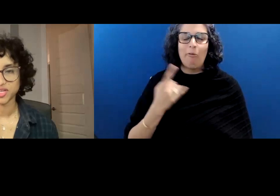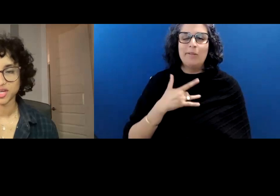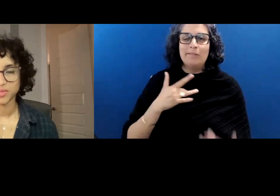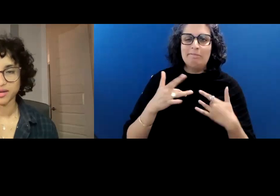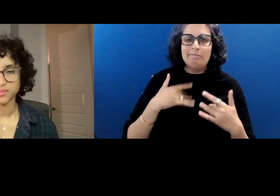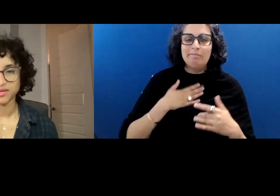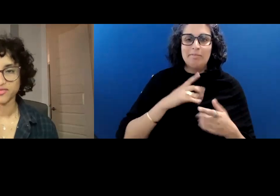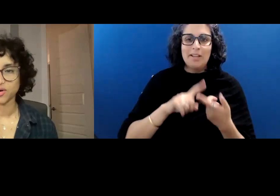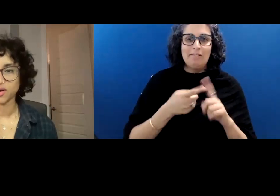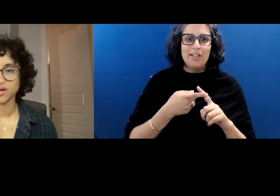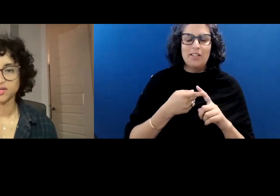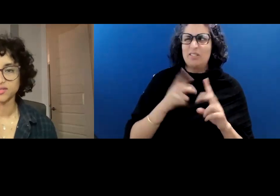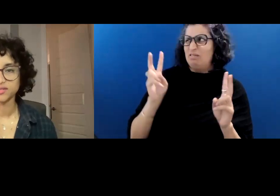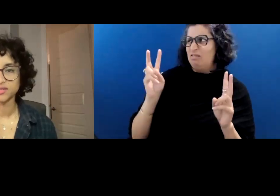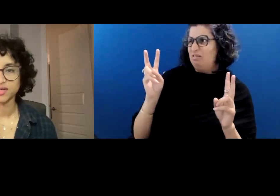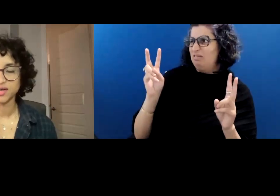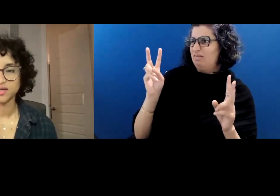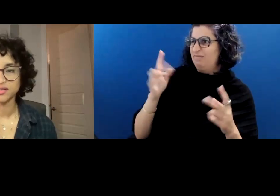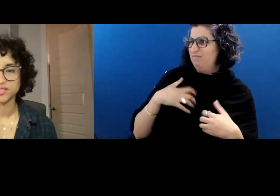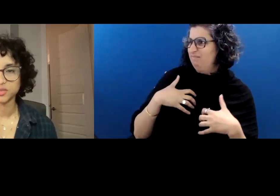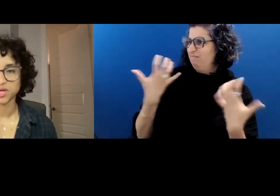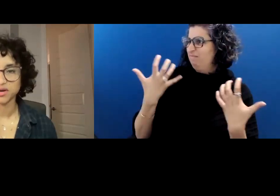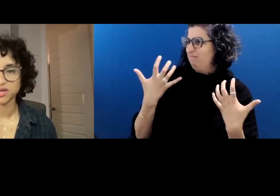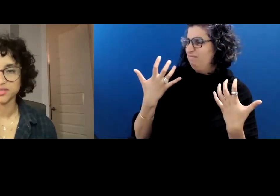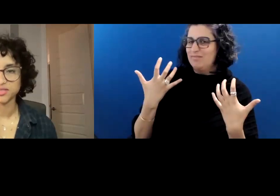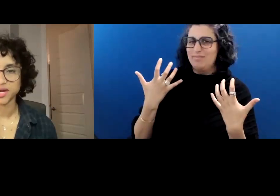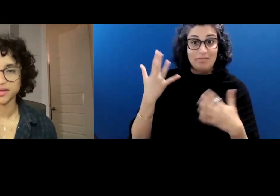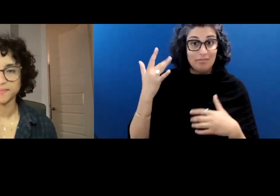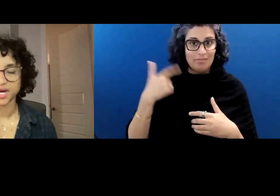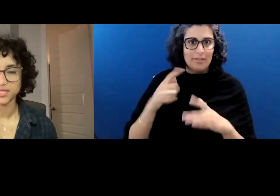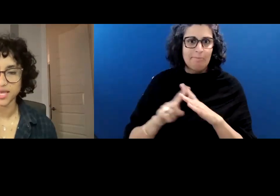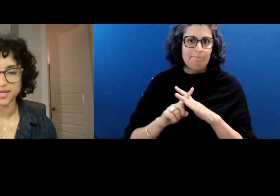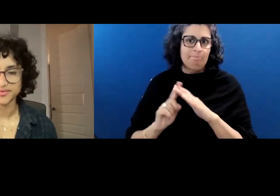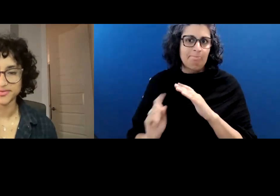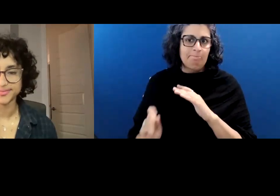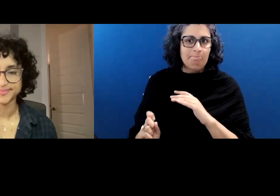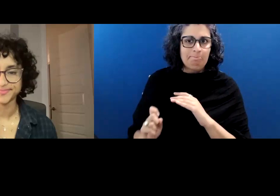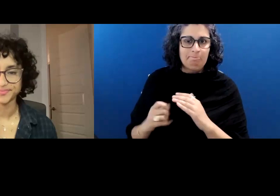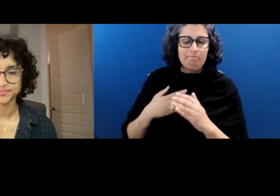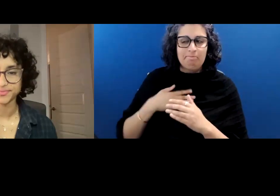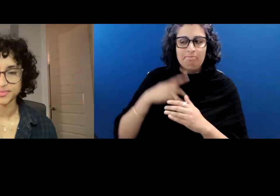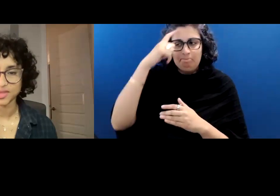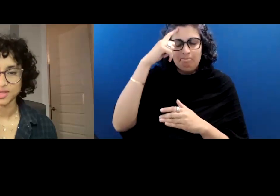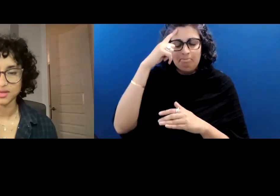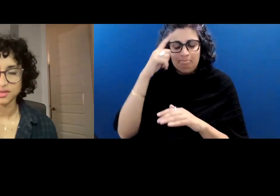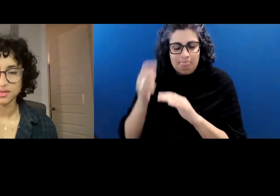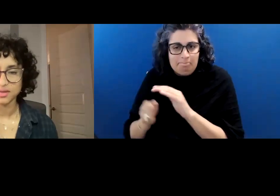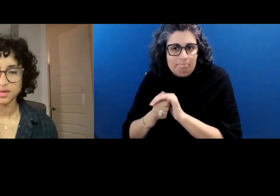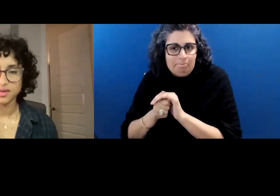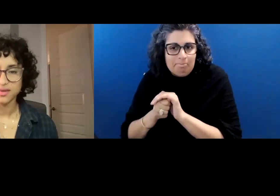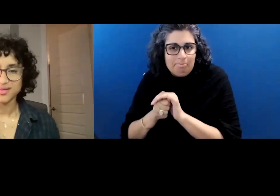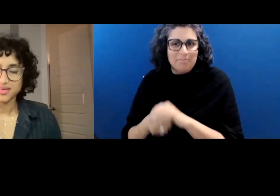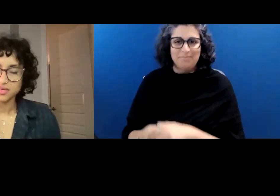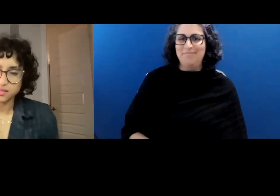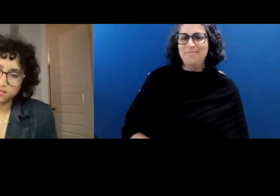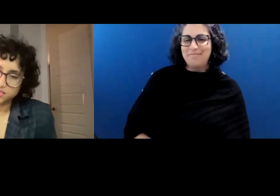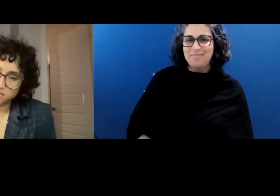are gonna get mad at me for disappearing into my mind cave.